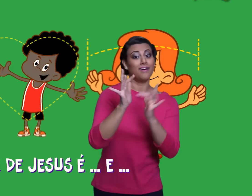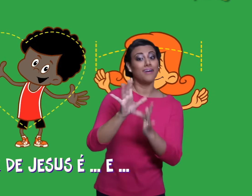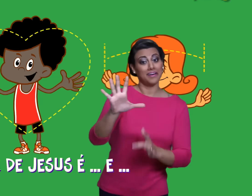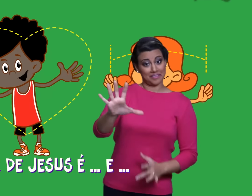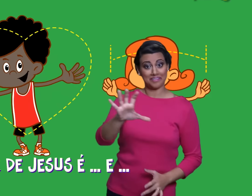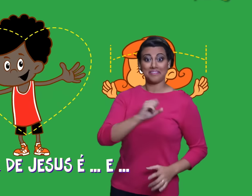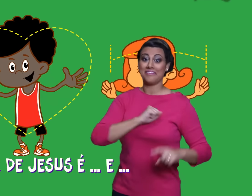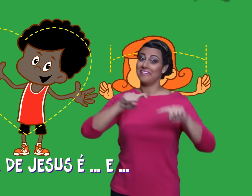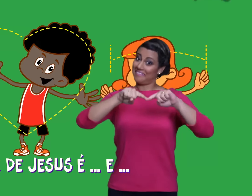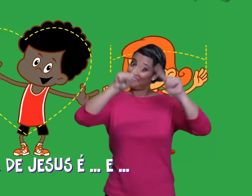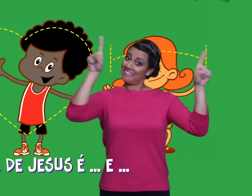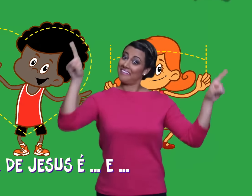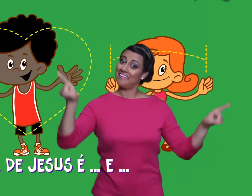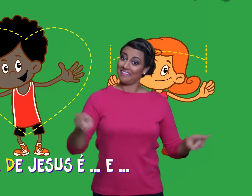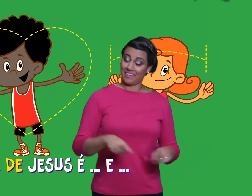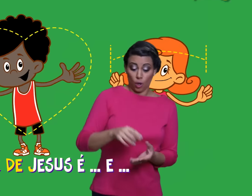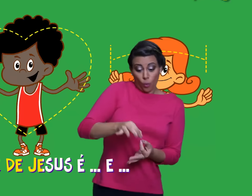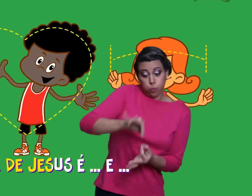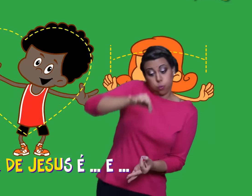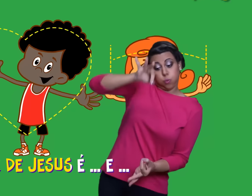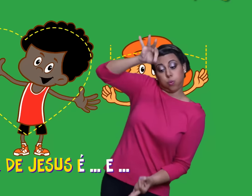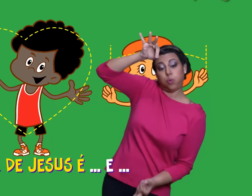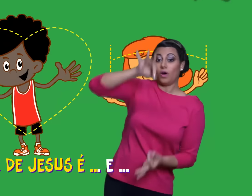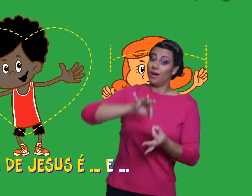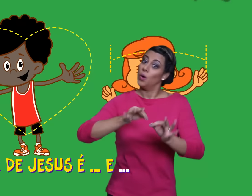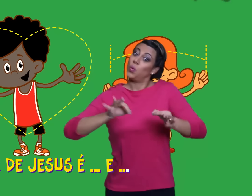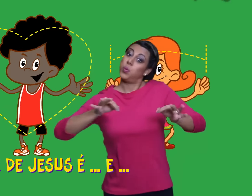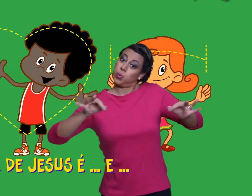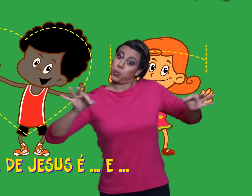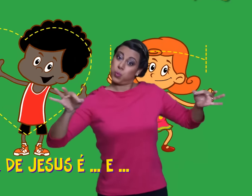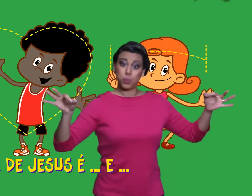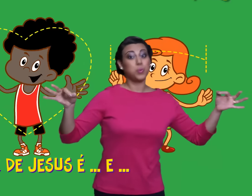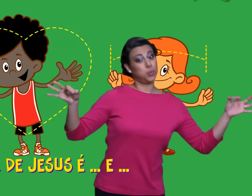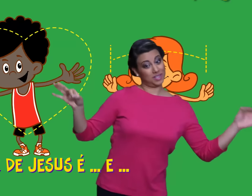THE LOVE OF JESUS IS … AND …